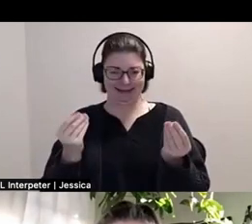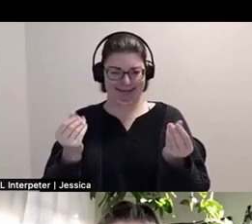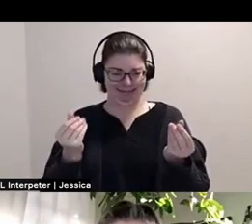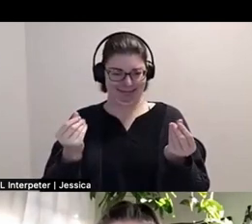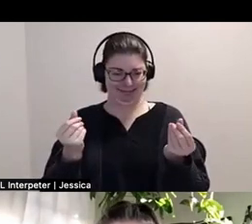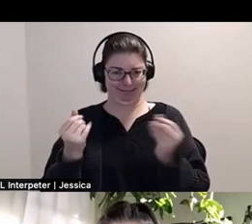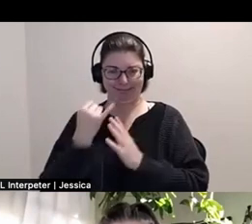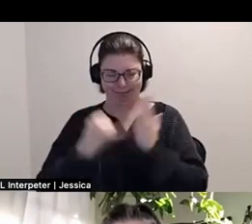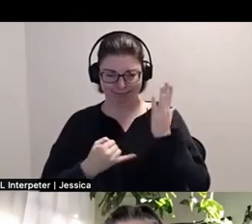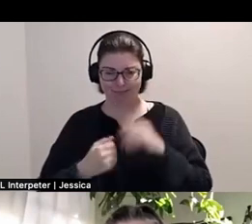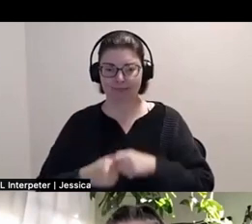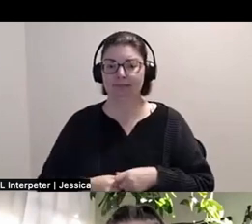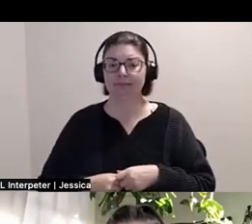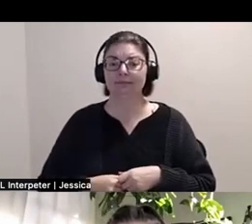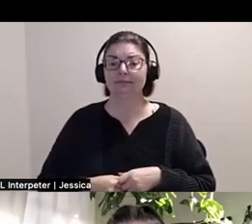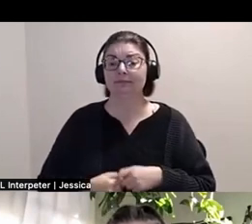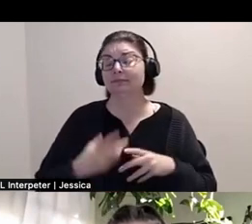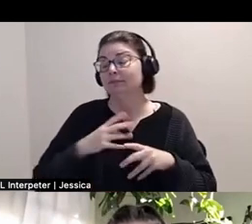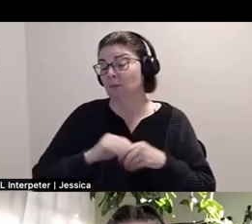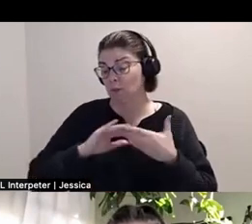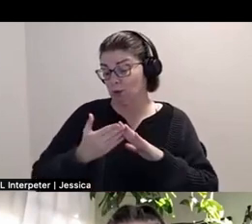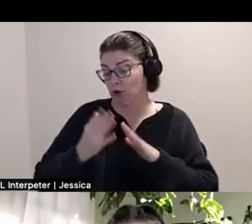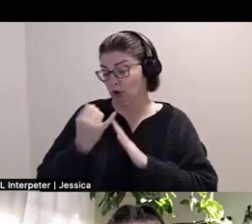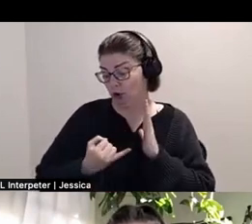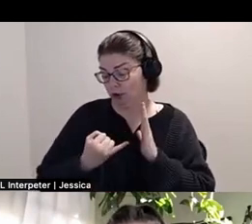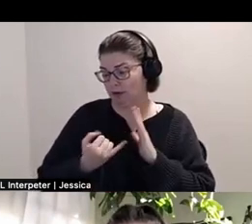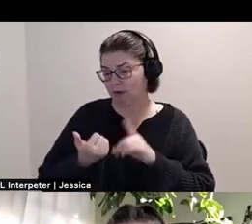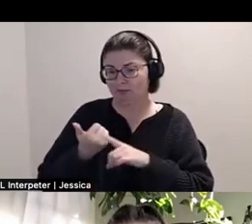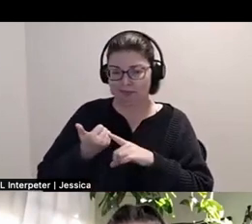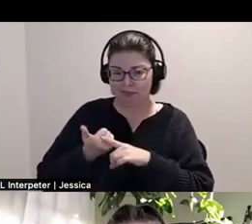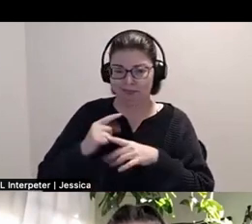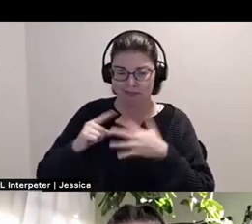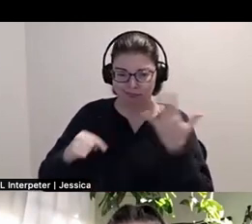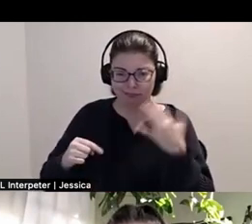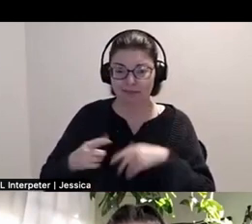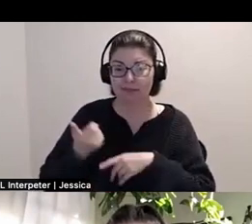and facilitates community arts programming on these mediums. They are currently an MA student